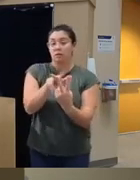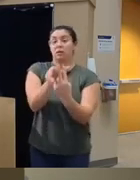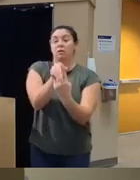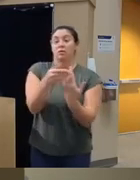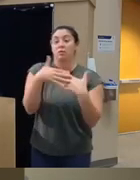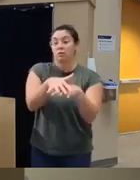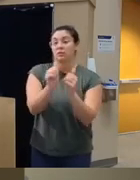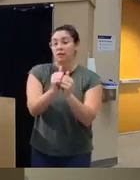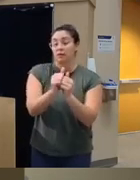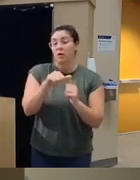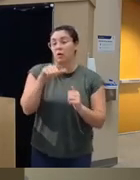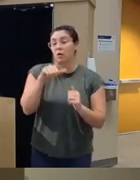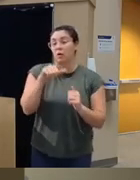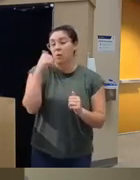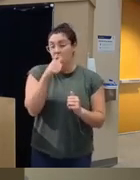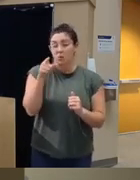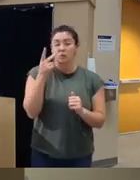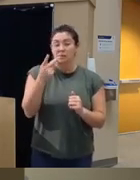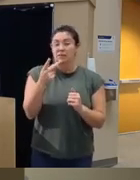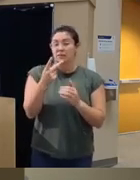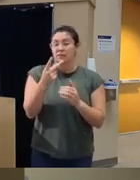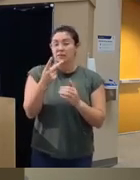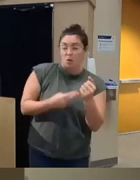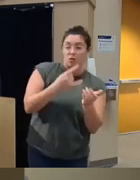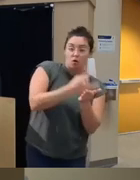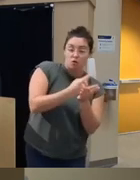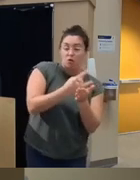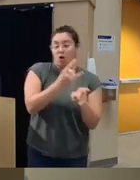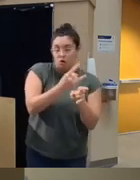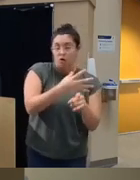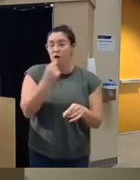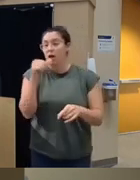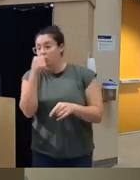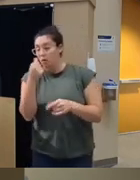as cocaethylene and animal Studies have shed a lot of agression in animal studies when you